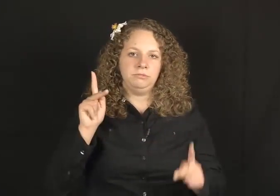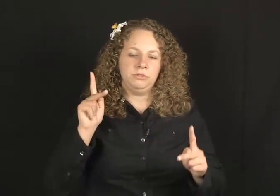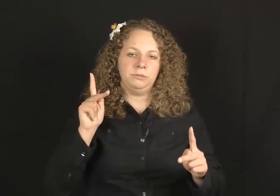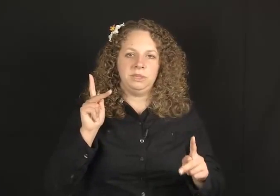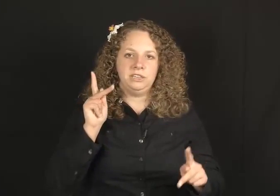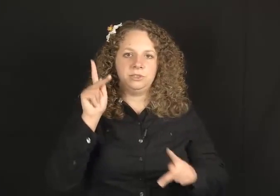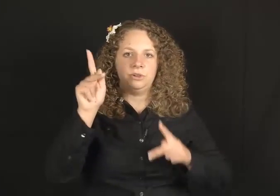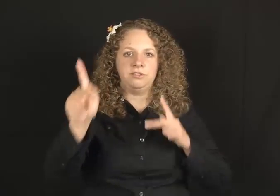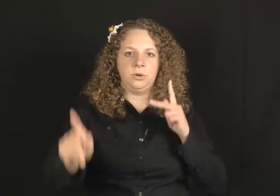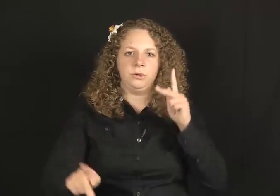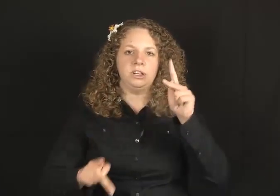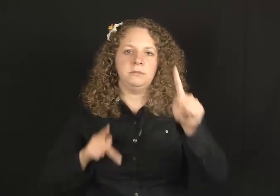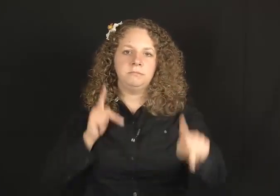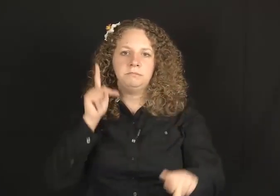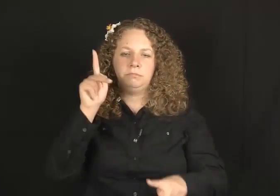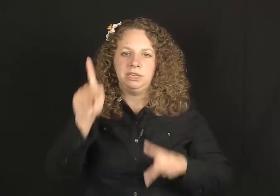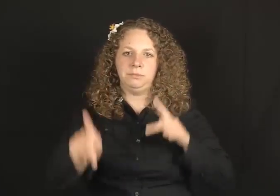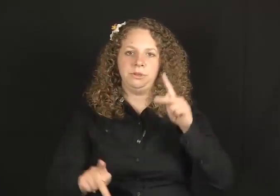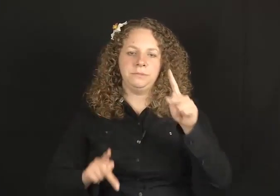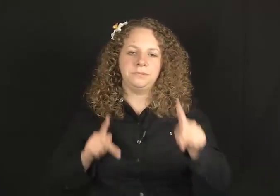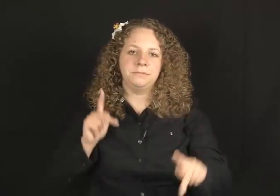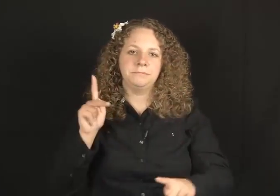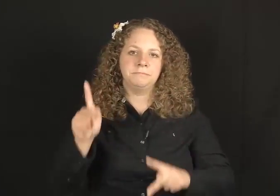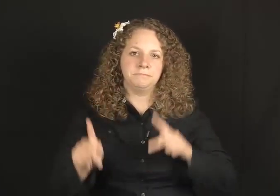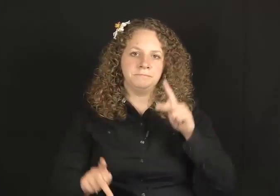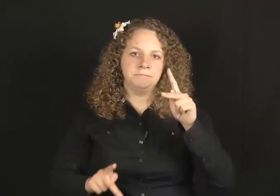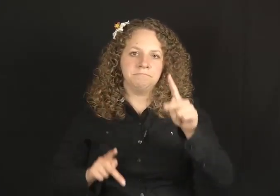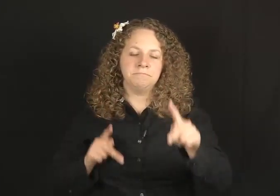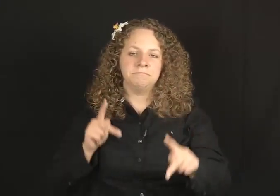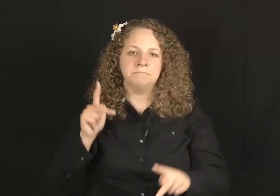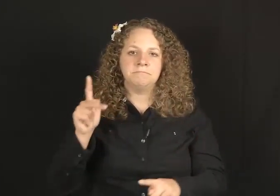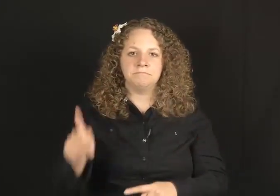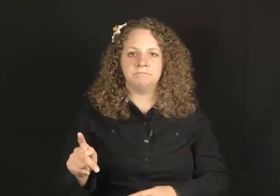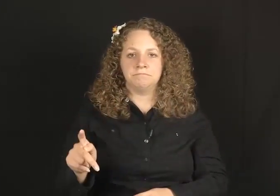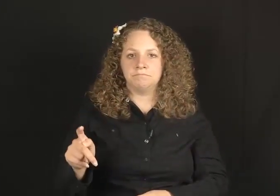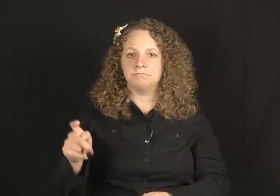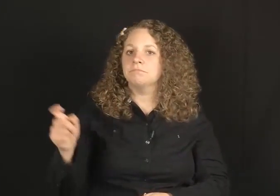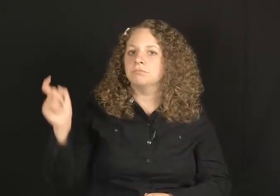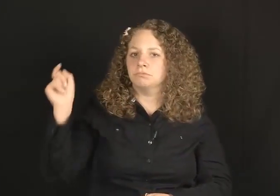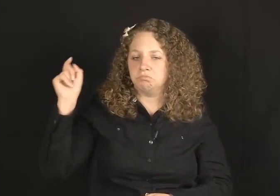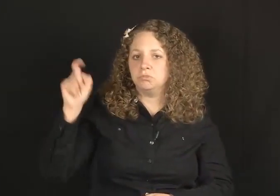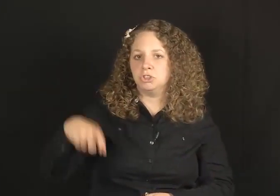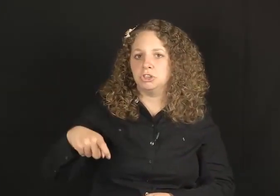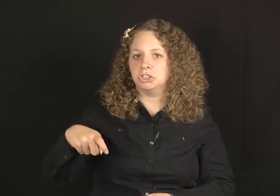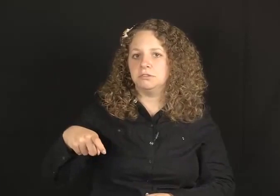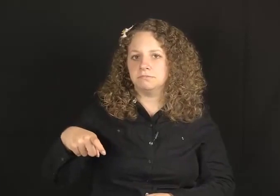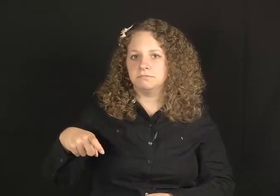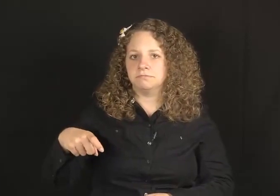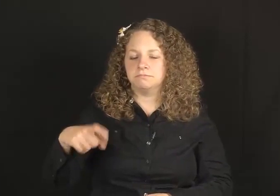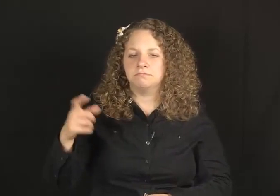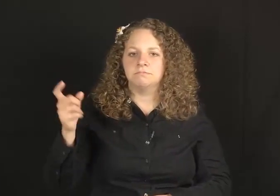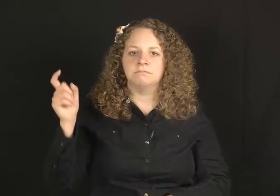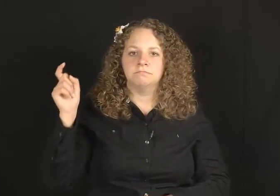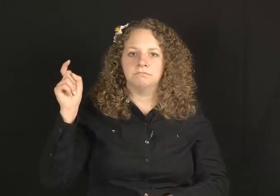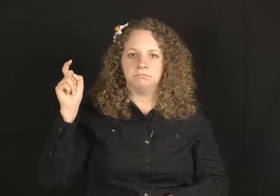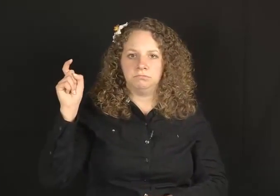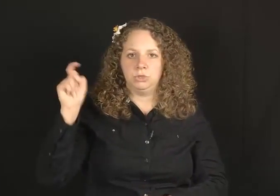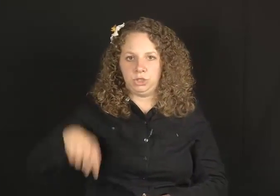PEOPLE with Ps going forward, PEOPLE. SHOULD. SWIMMING.